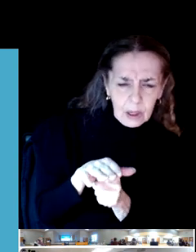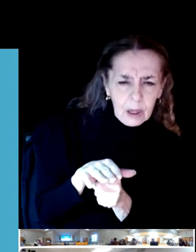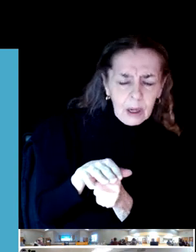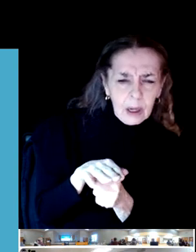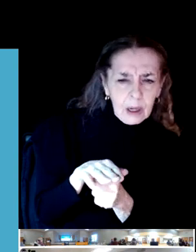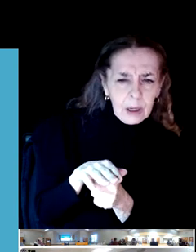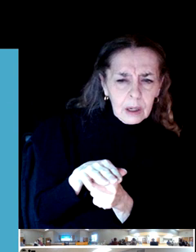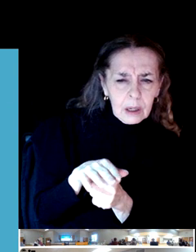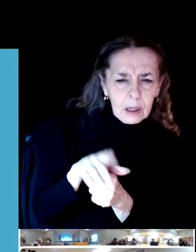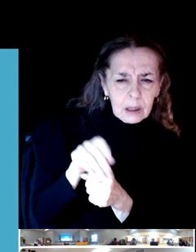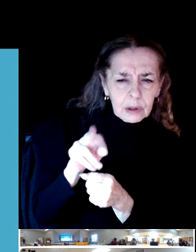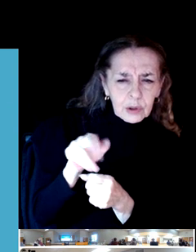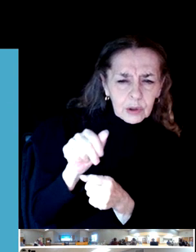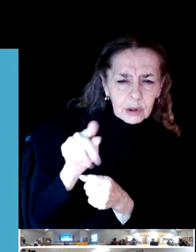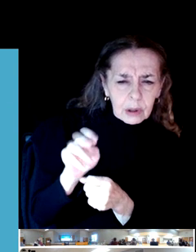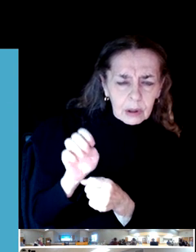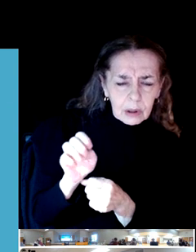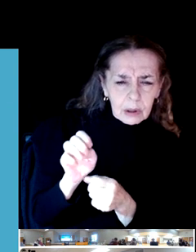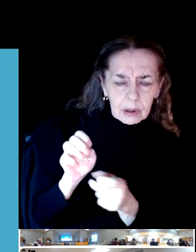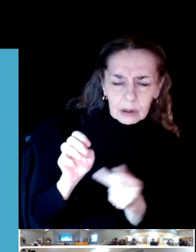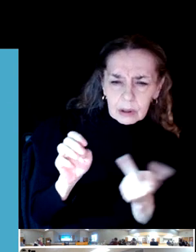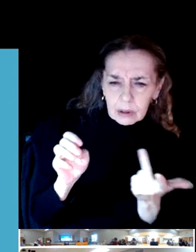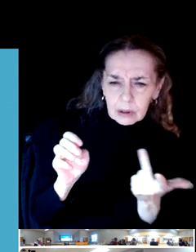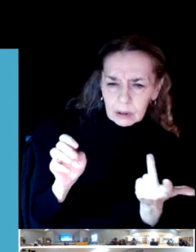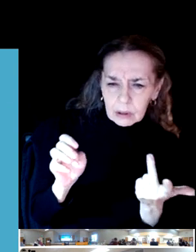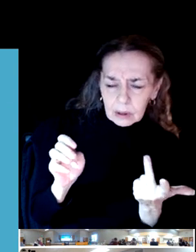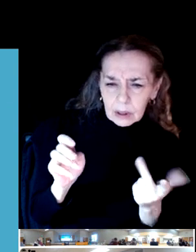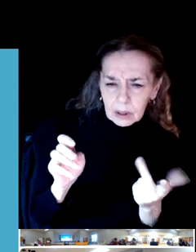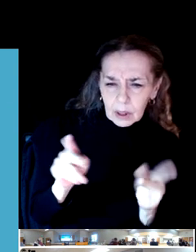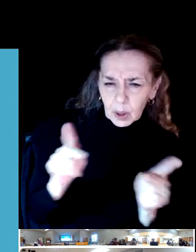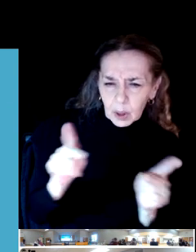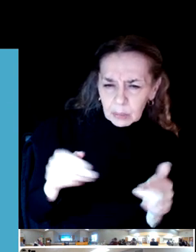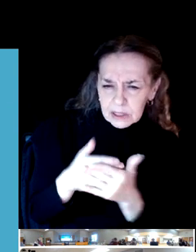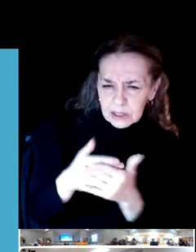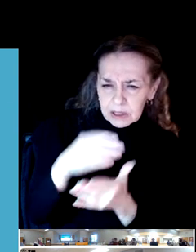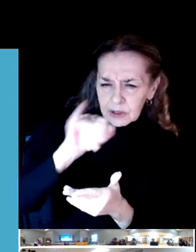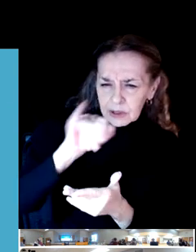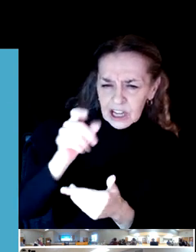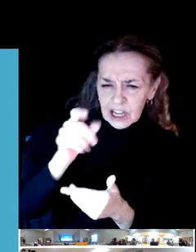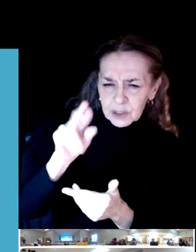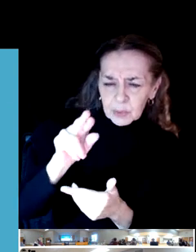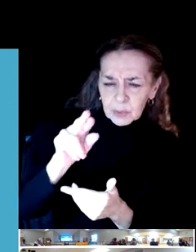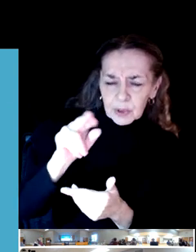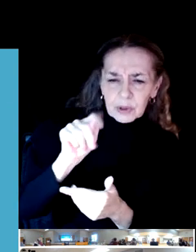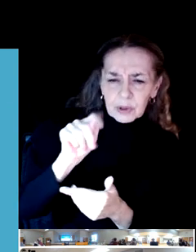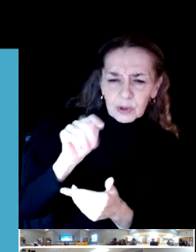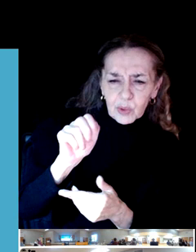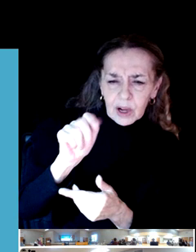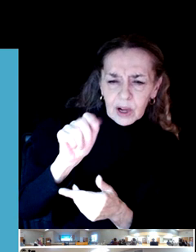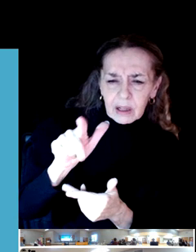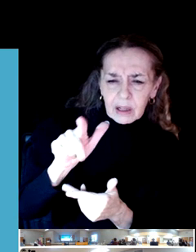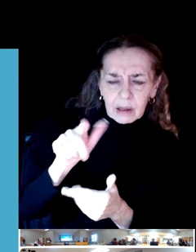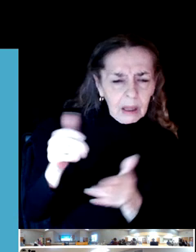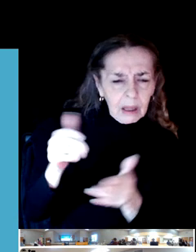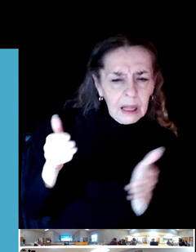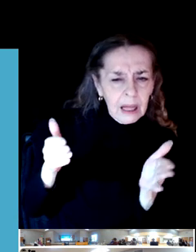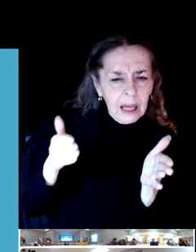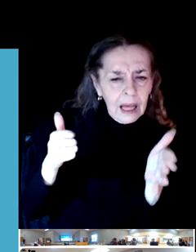I'm assuming along The mill race there the Jasper Trail. Where is that? Does that fit into this?